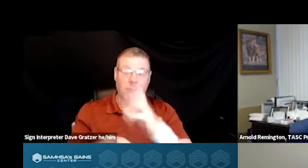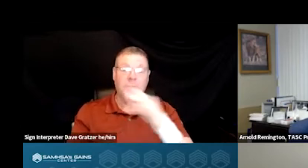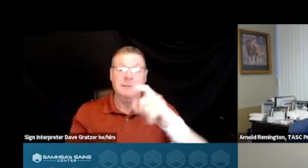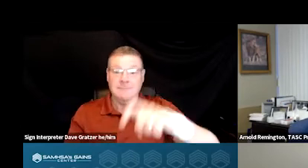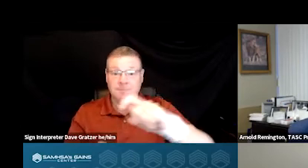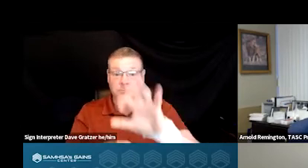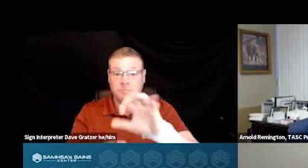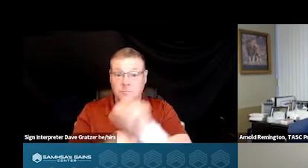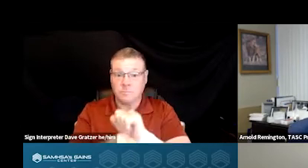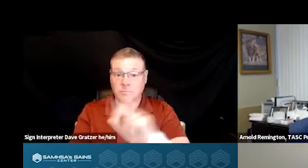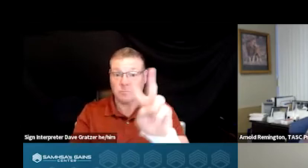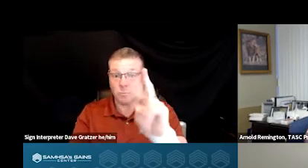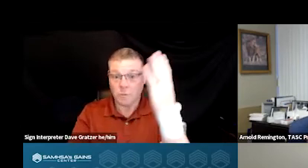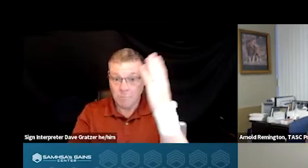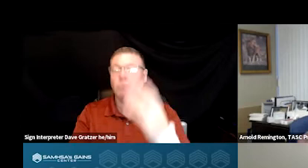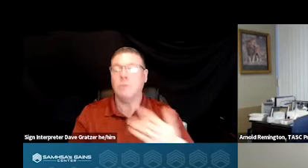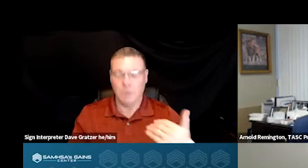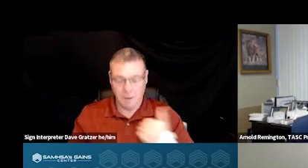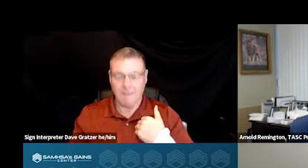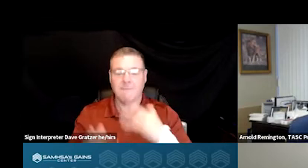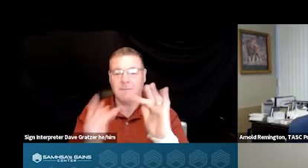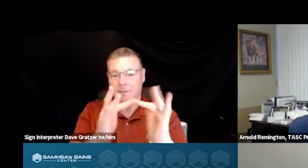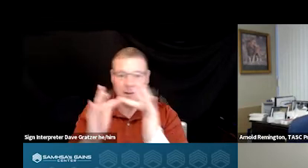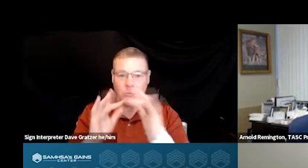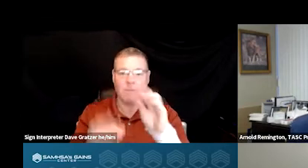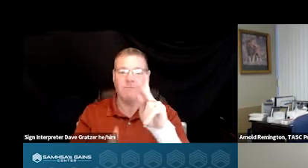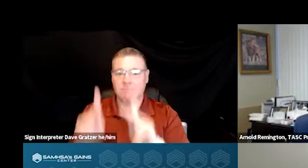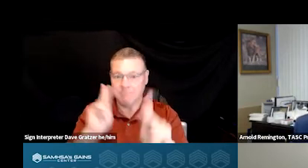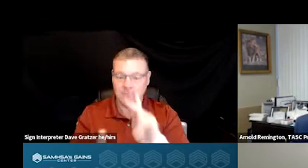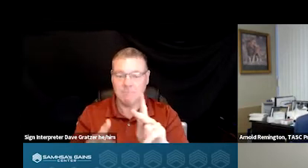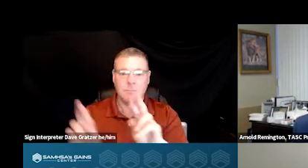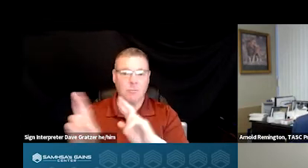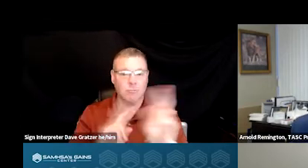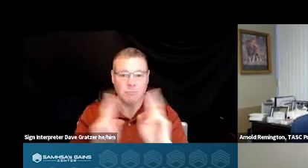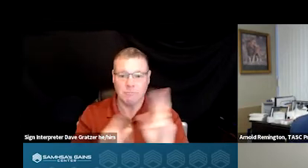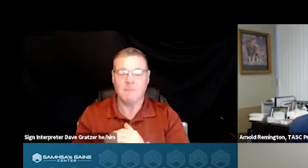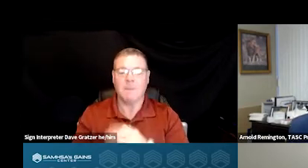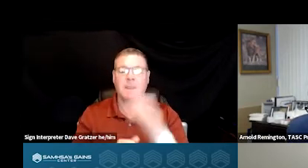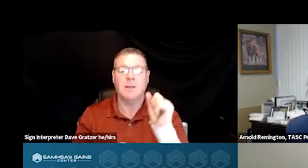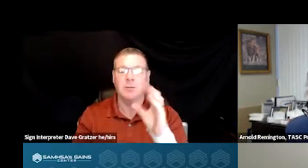at two o'clock in the morning, we have a network of providers loaded into our software. So we're not just giving them